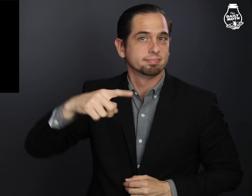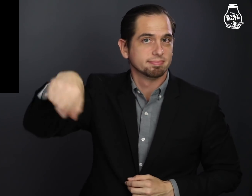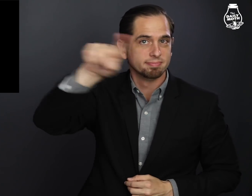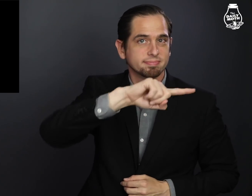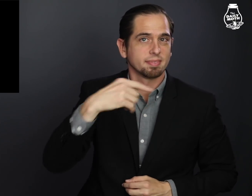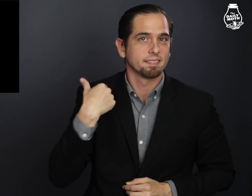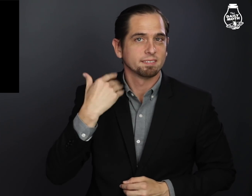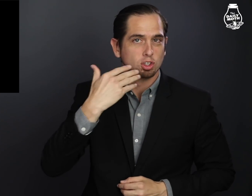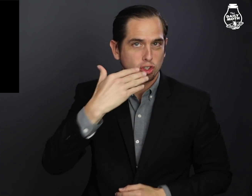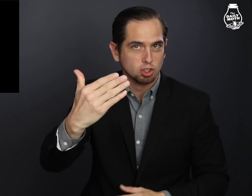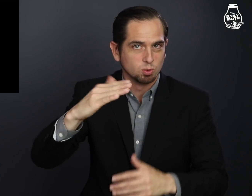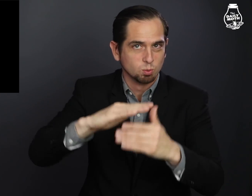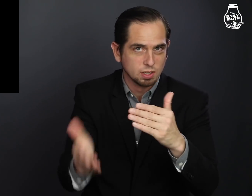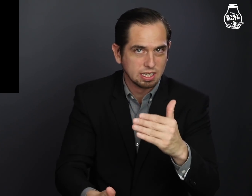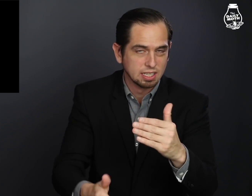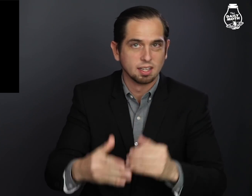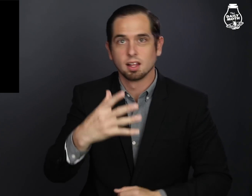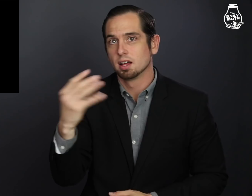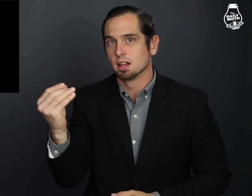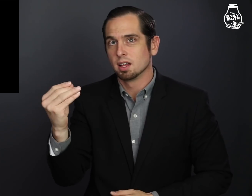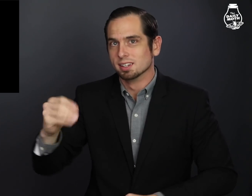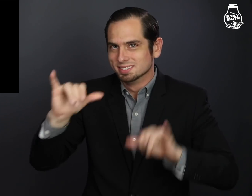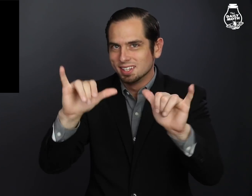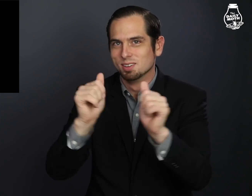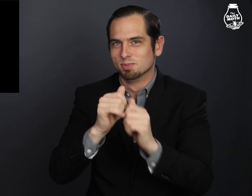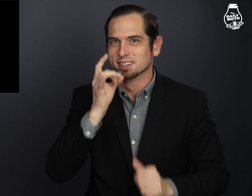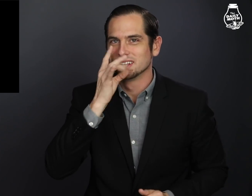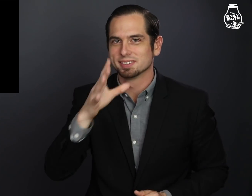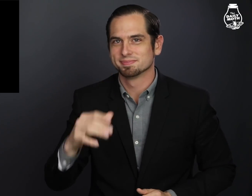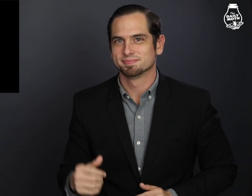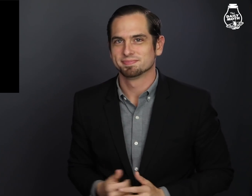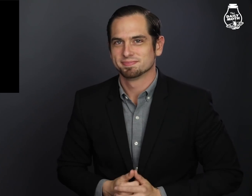Have a good weekend. Stay with the light!